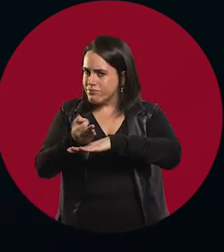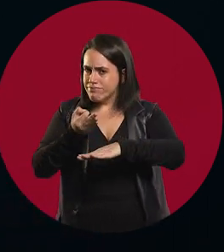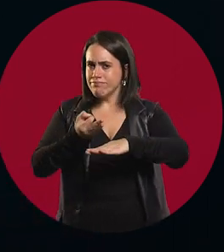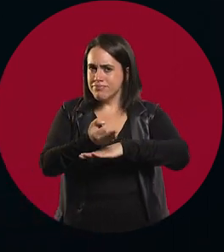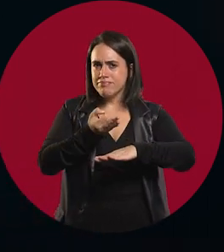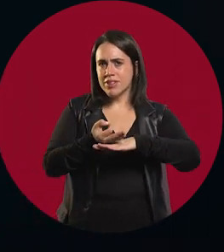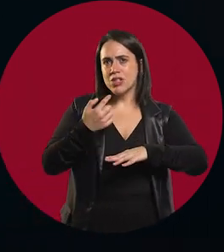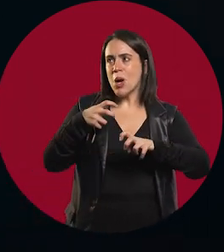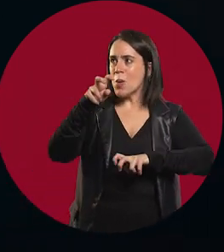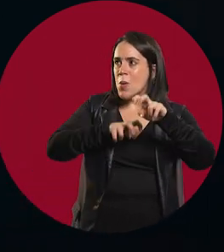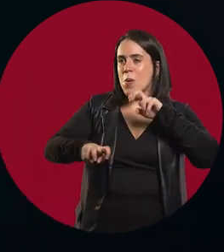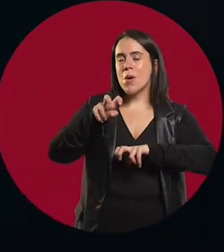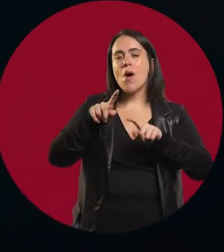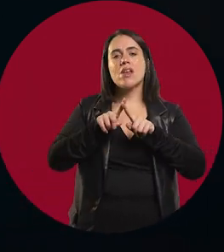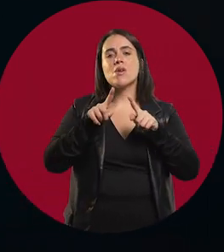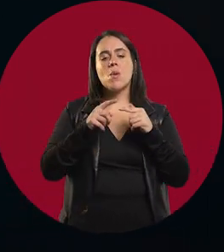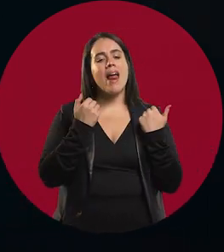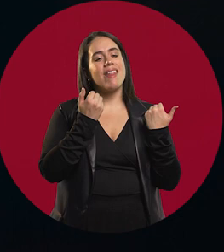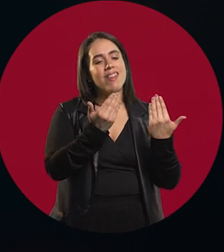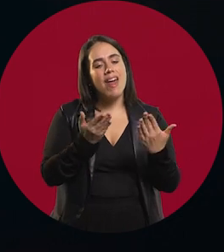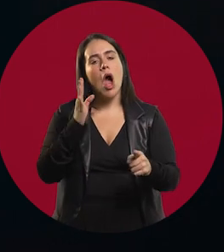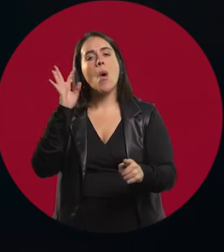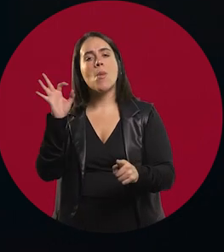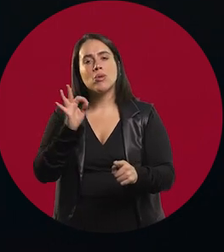To try to give people, especially young people,